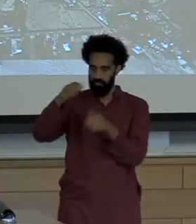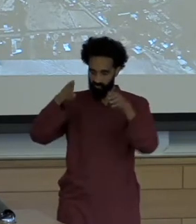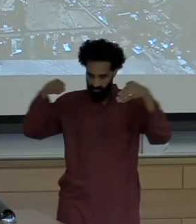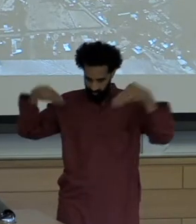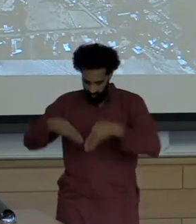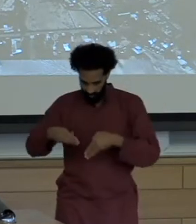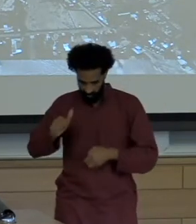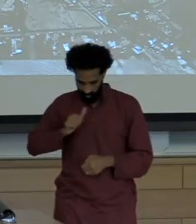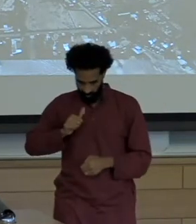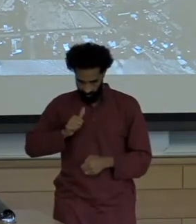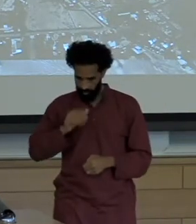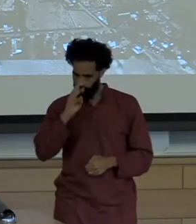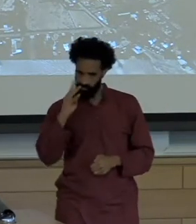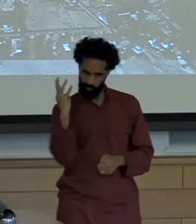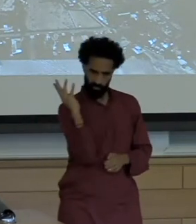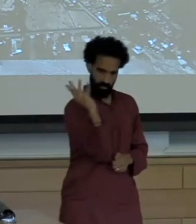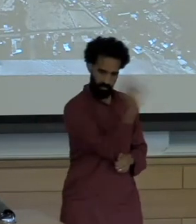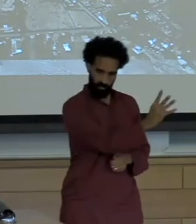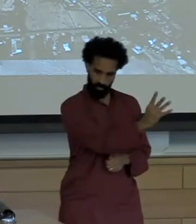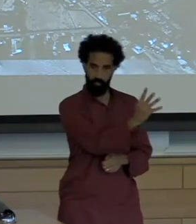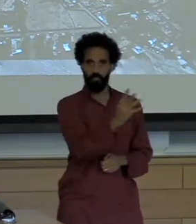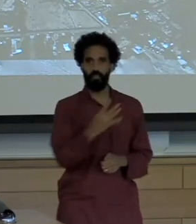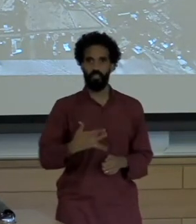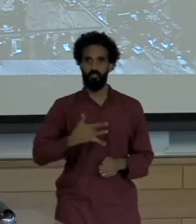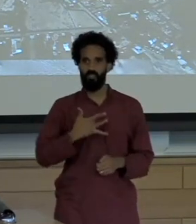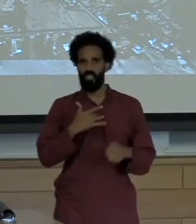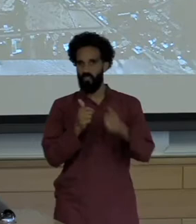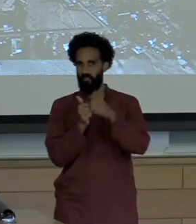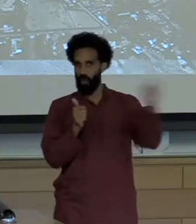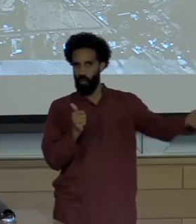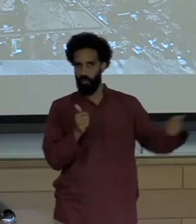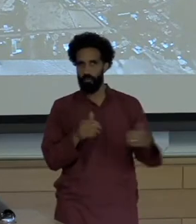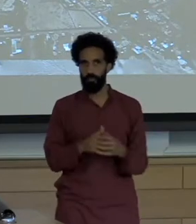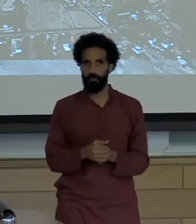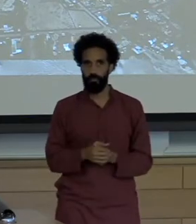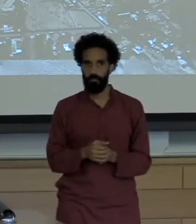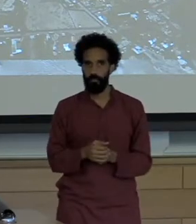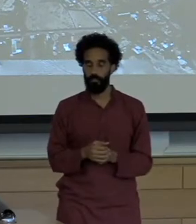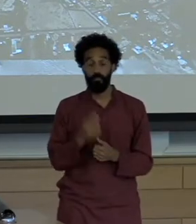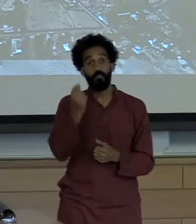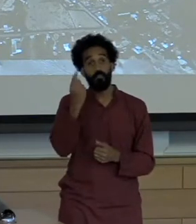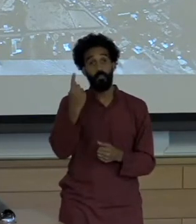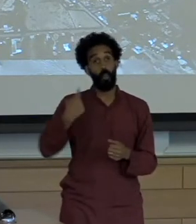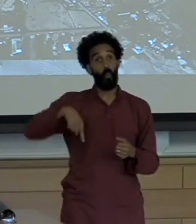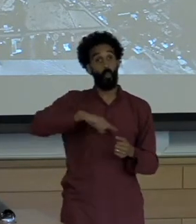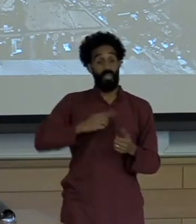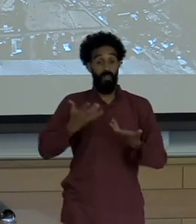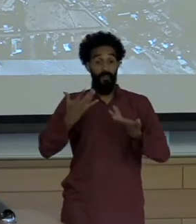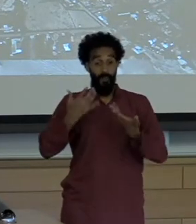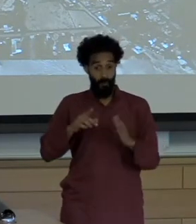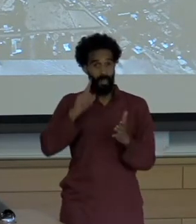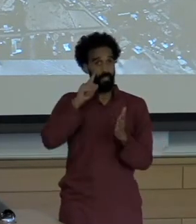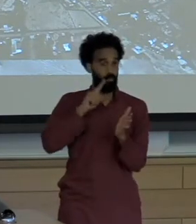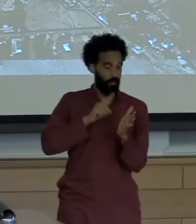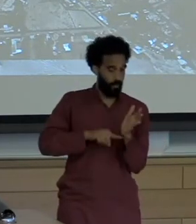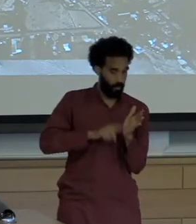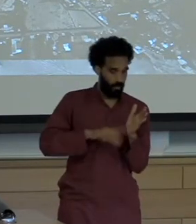So because we were looking at these mines, I thought the next logical place to take you is